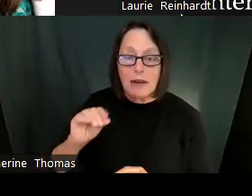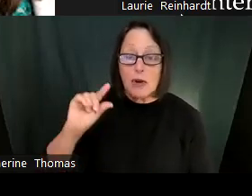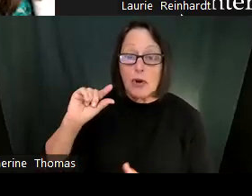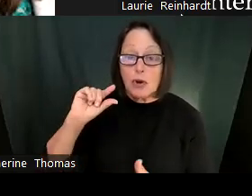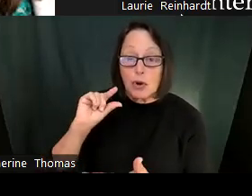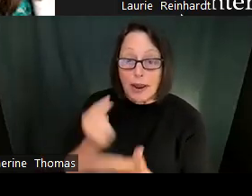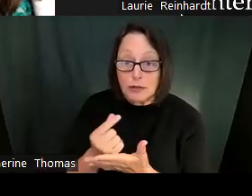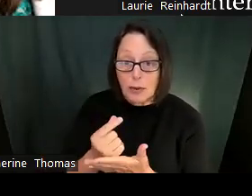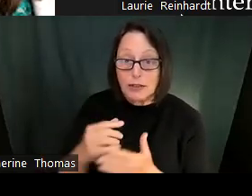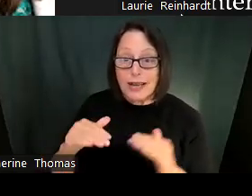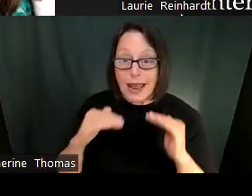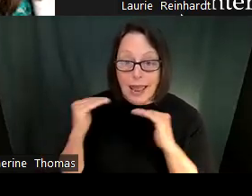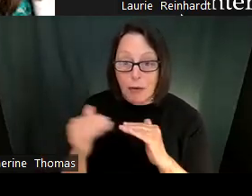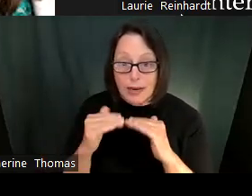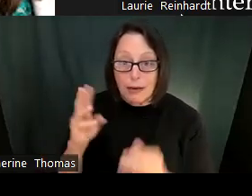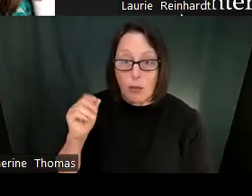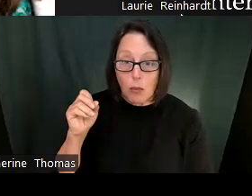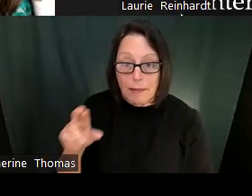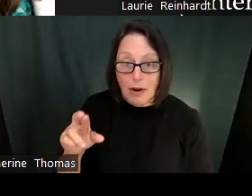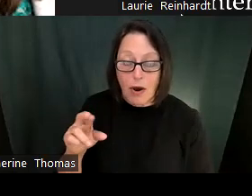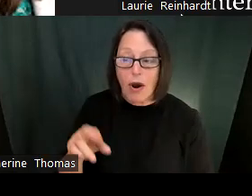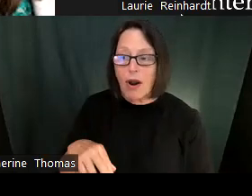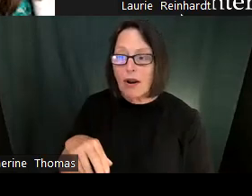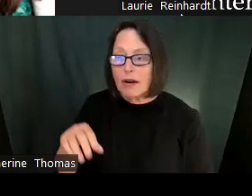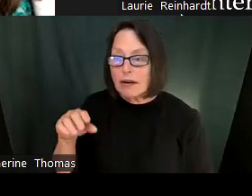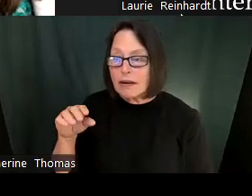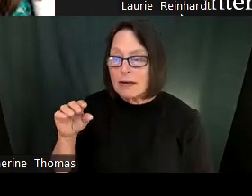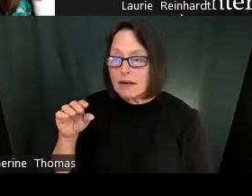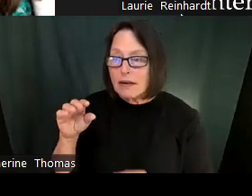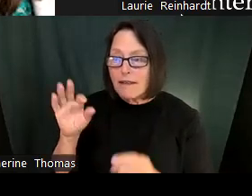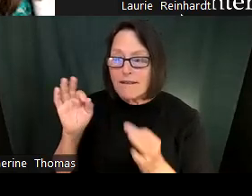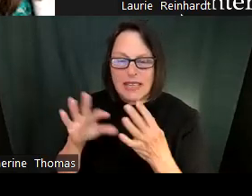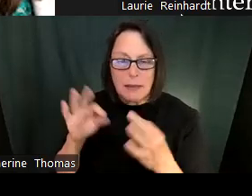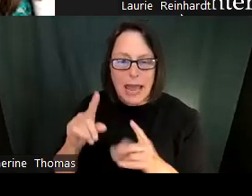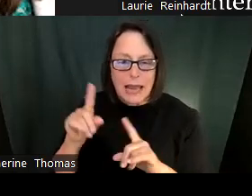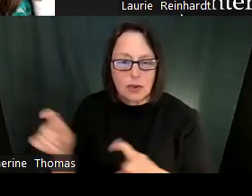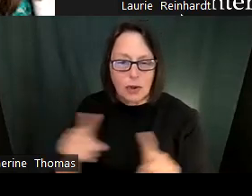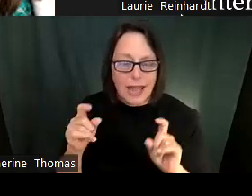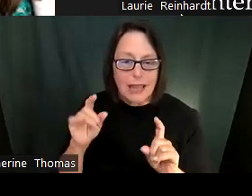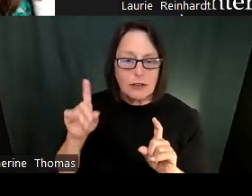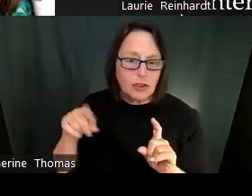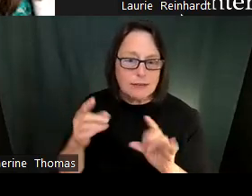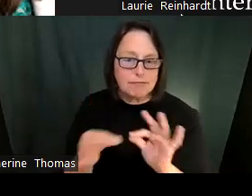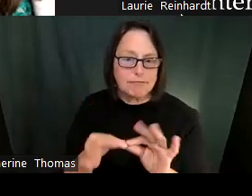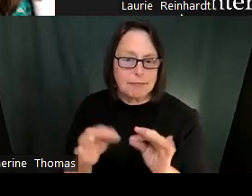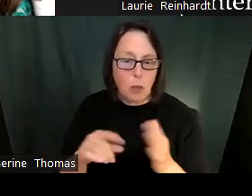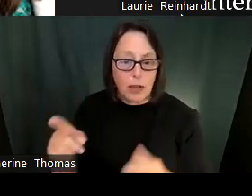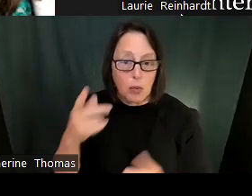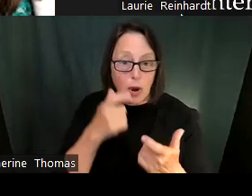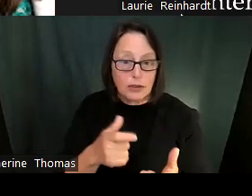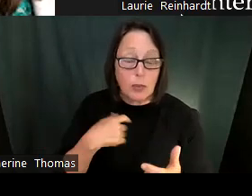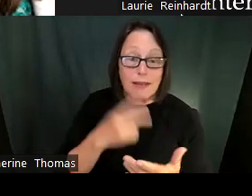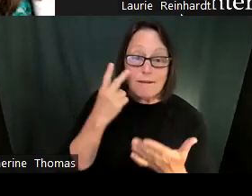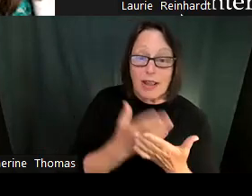If you're watching this video later on YouTube, the process does change. You register each month for clock hours in pdEroller and complete the evaluation.